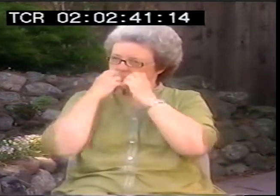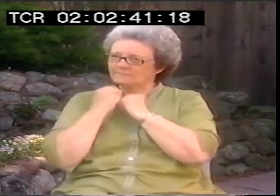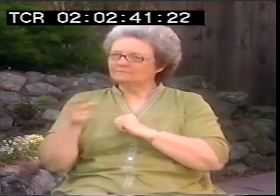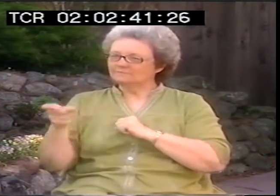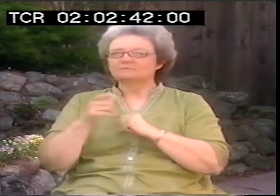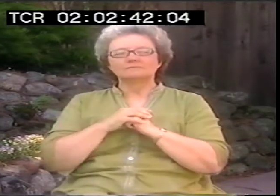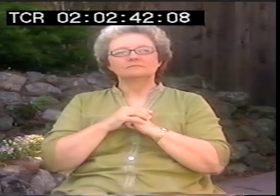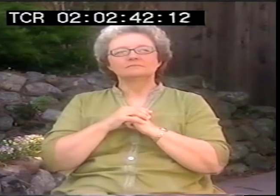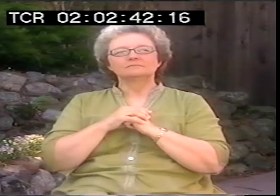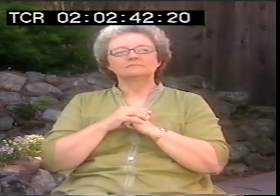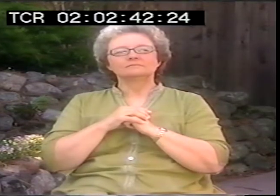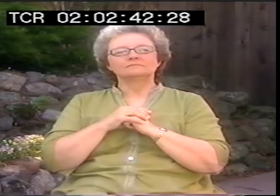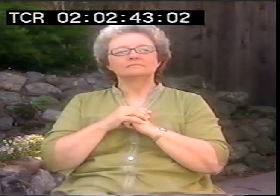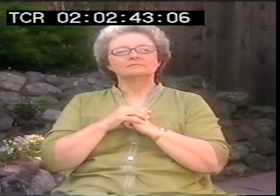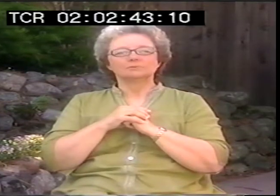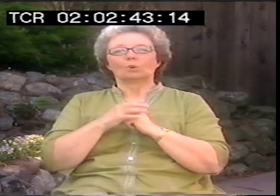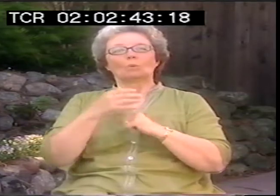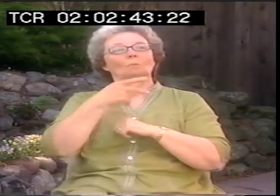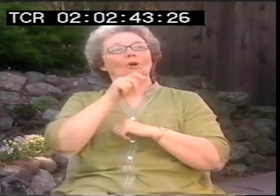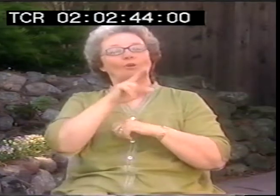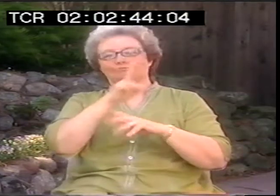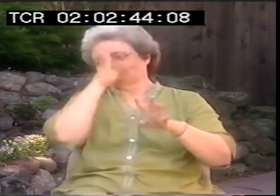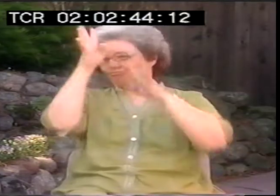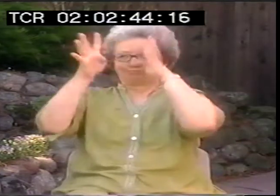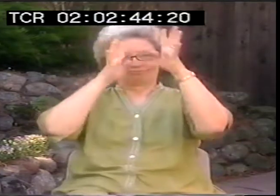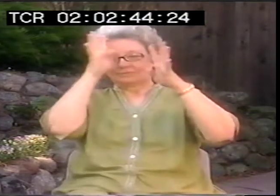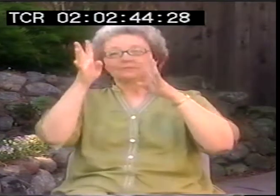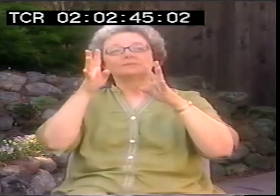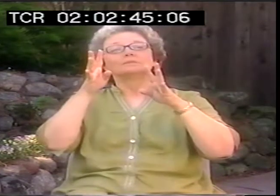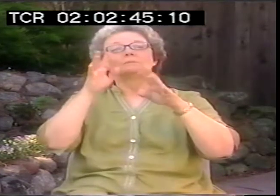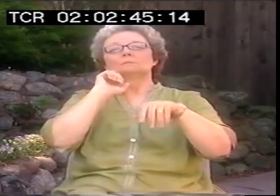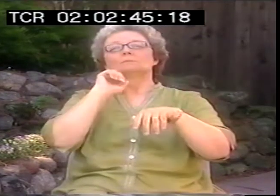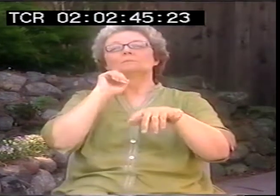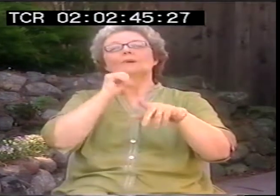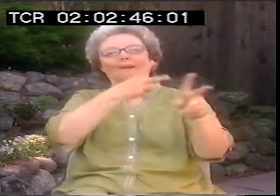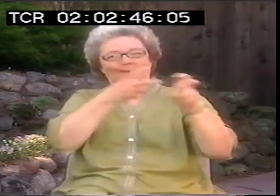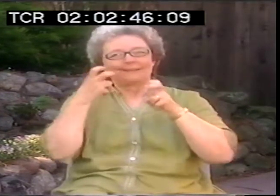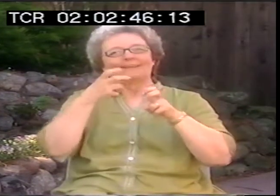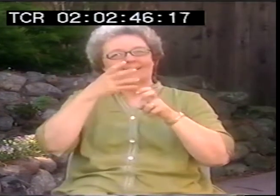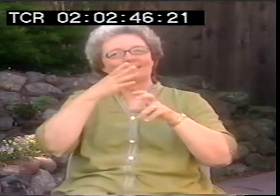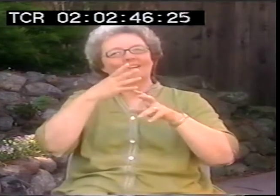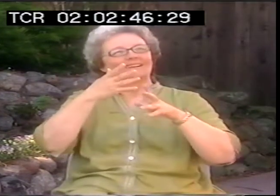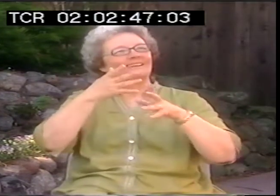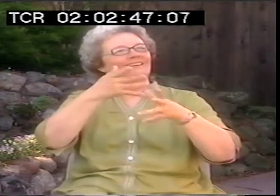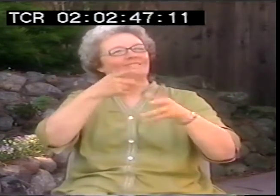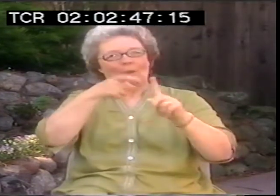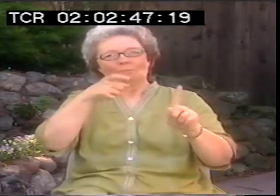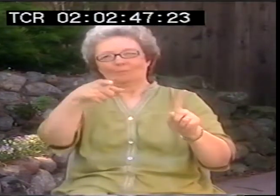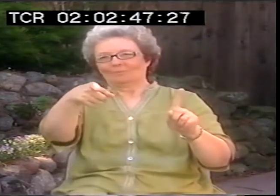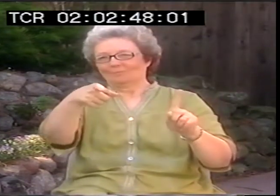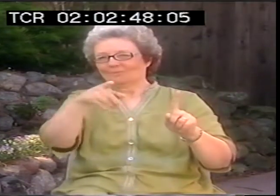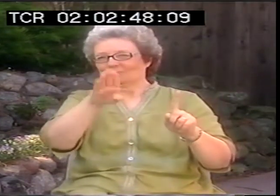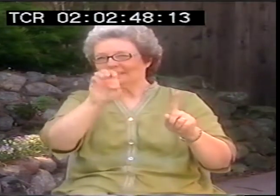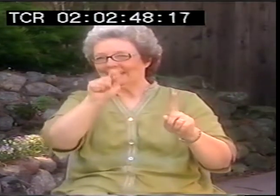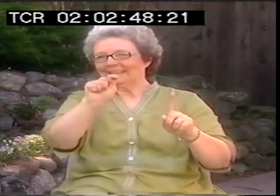Their image was put forward by their language. So you, Peter, come at this with this new creativity.